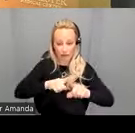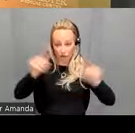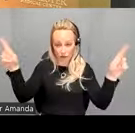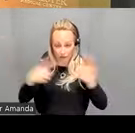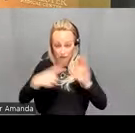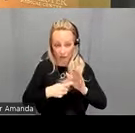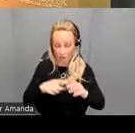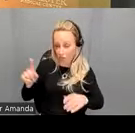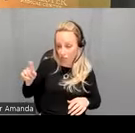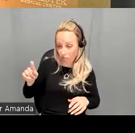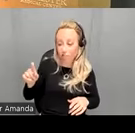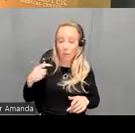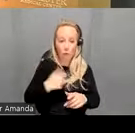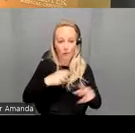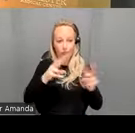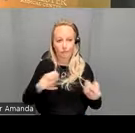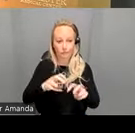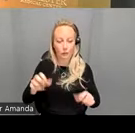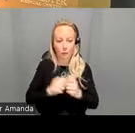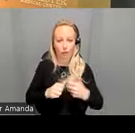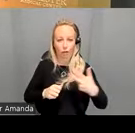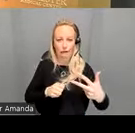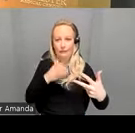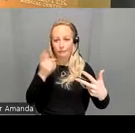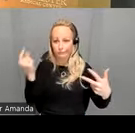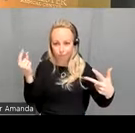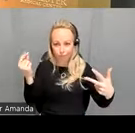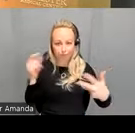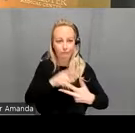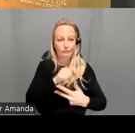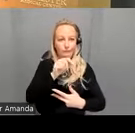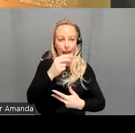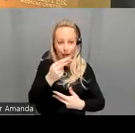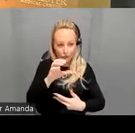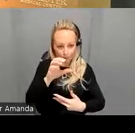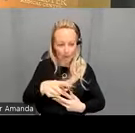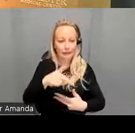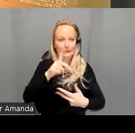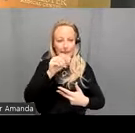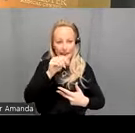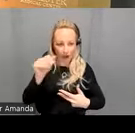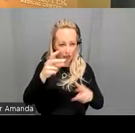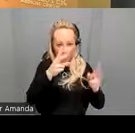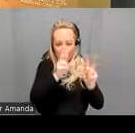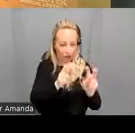so We examined this in three steps um we took the ACP data and for each group um subject group we